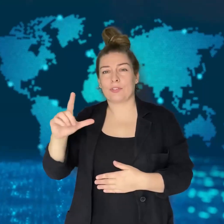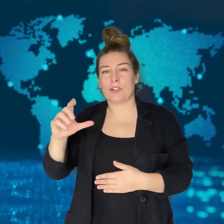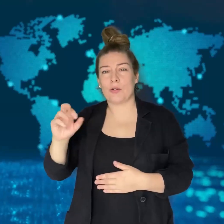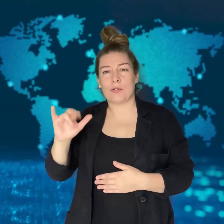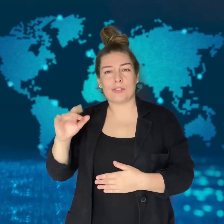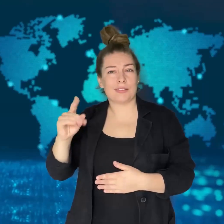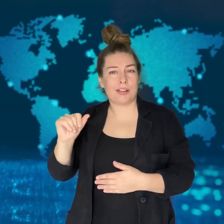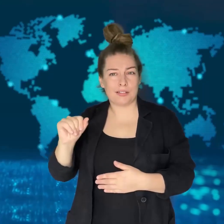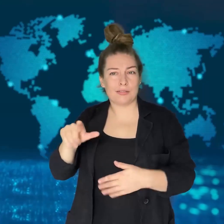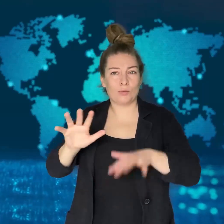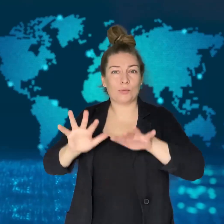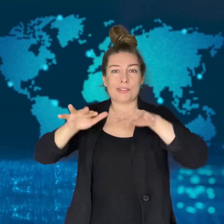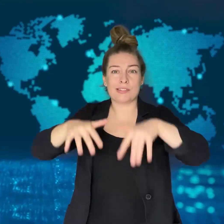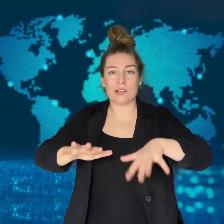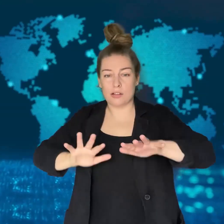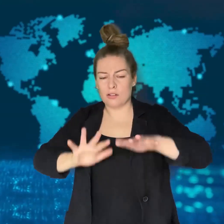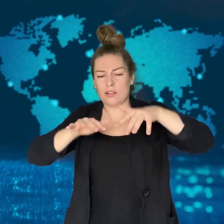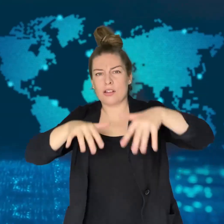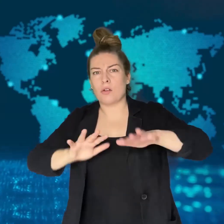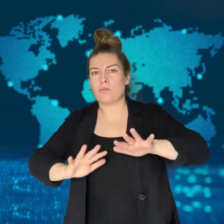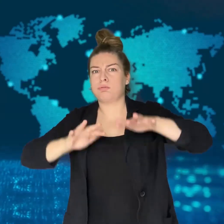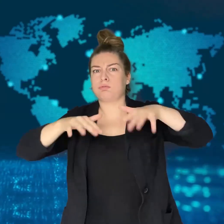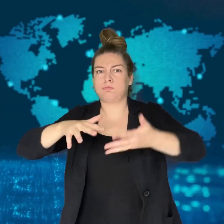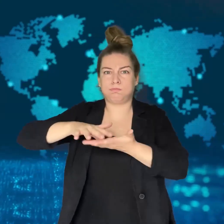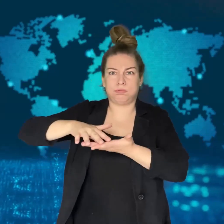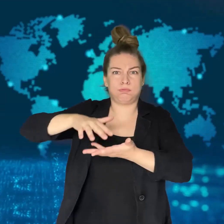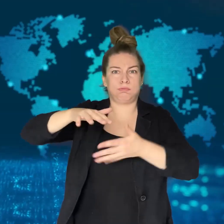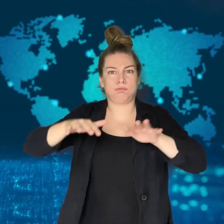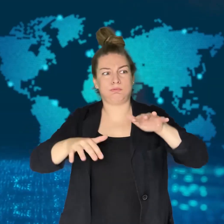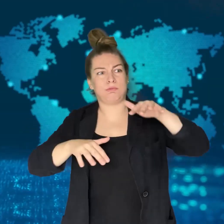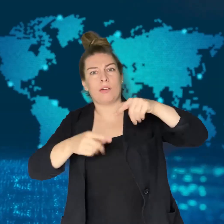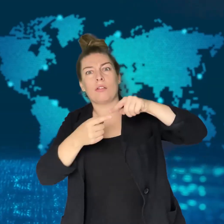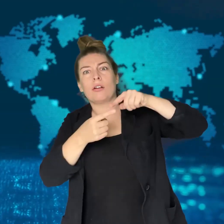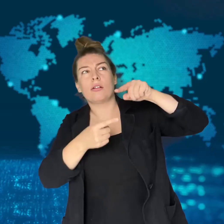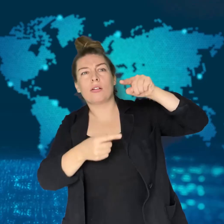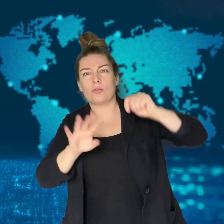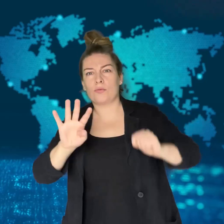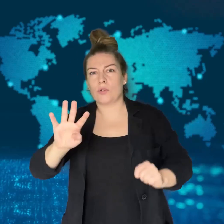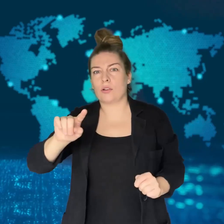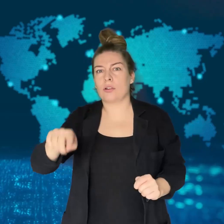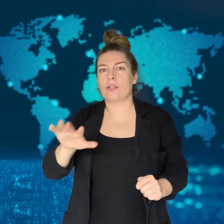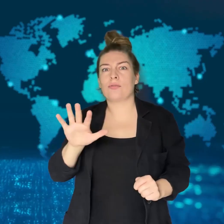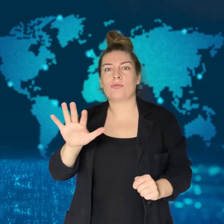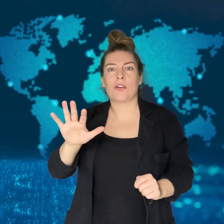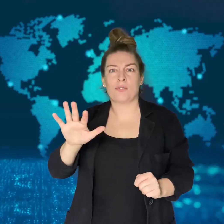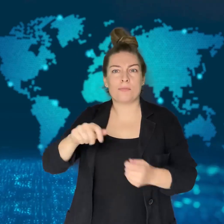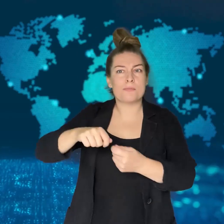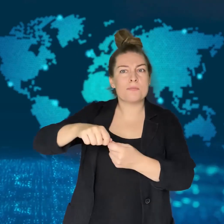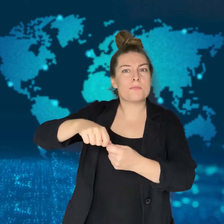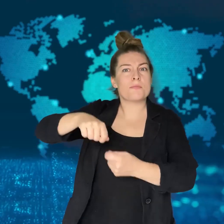In Florida, there were waves up to 4.5 meters high as they surged.